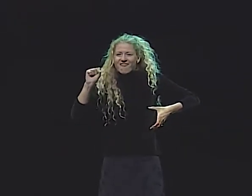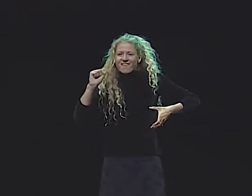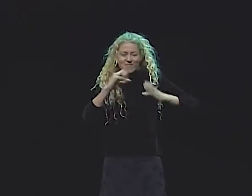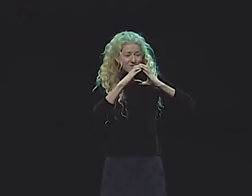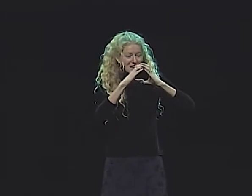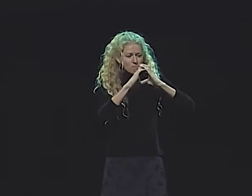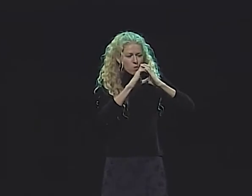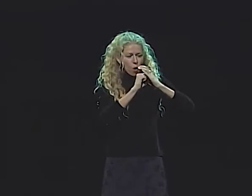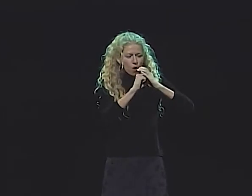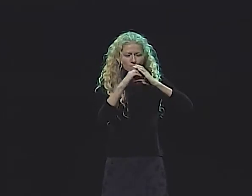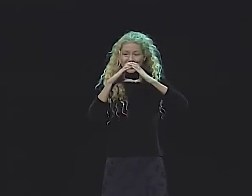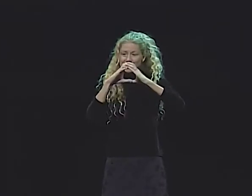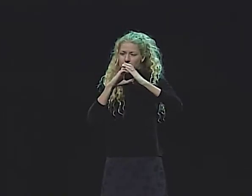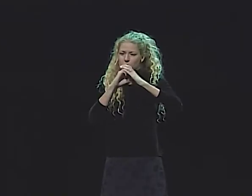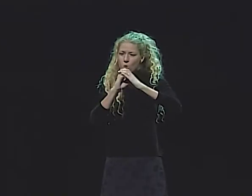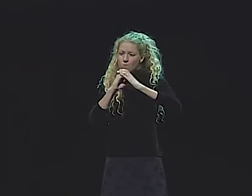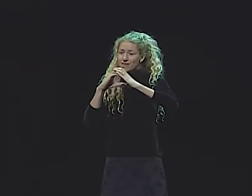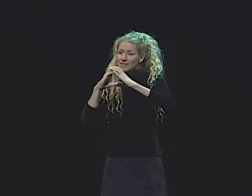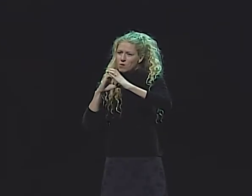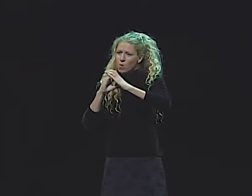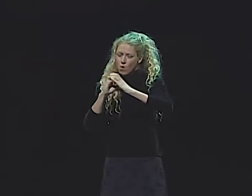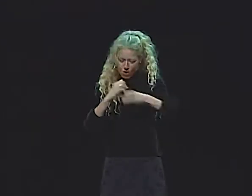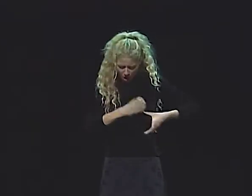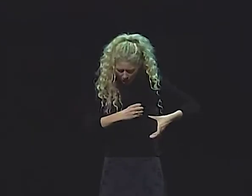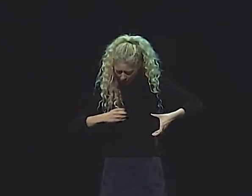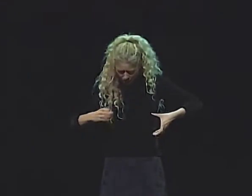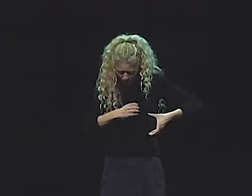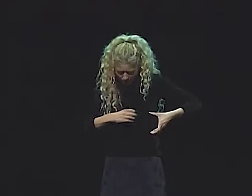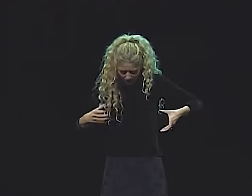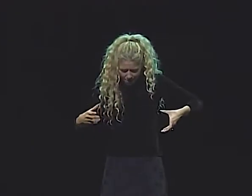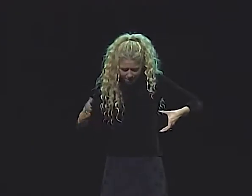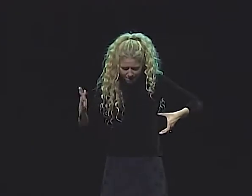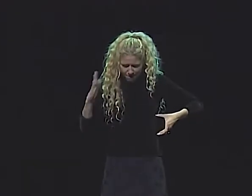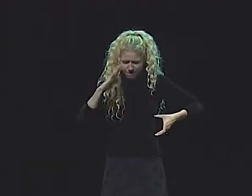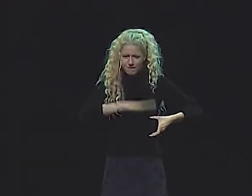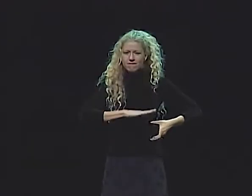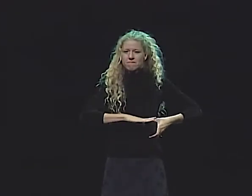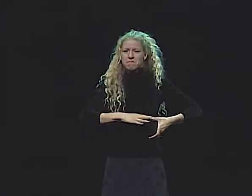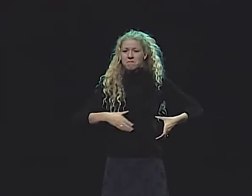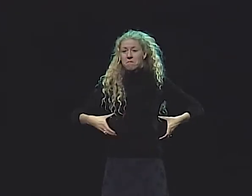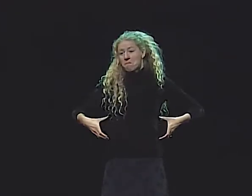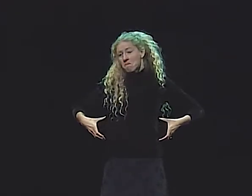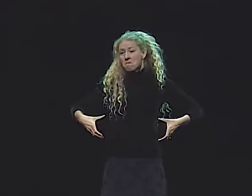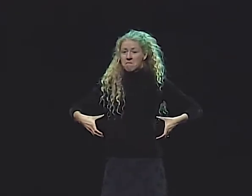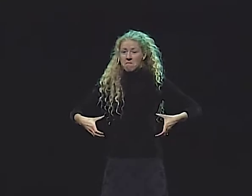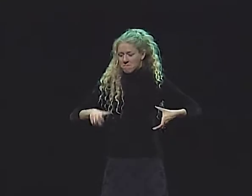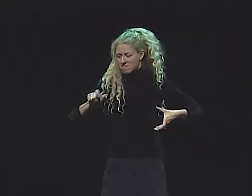WHICH, WHEN SHE OPENED IT, REVEALED TOOLS, ALL DIFFERENT SIZES-- RATCHETS